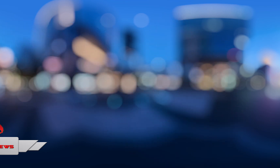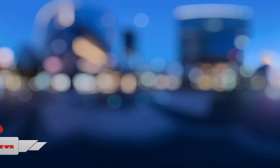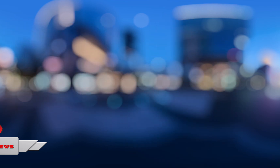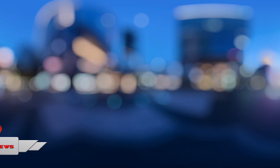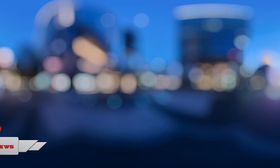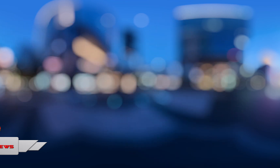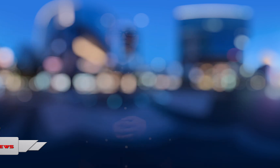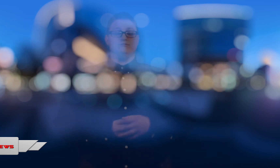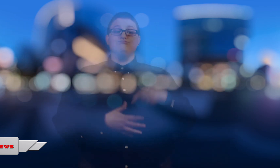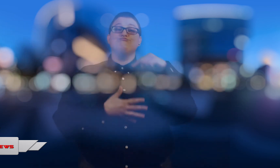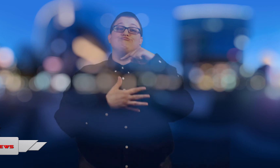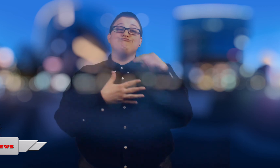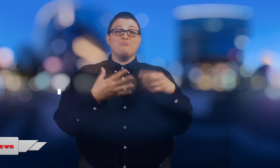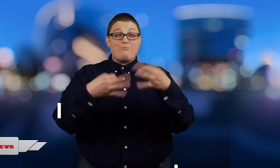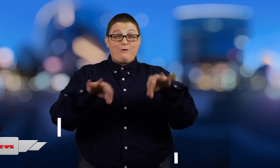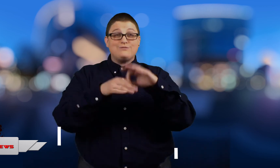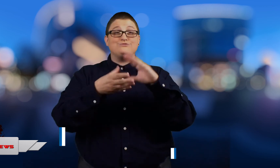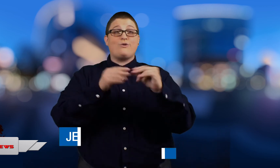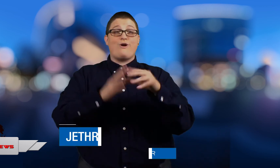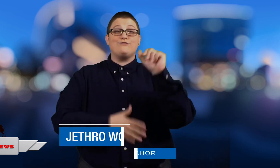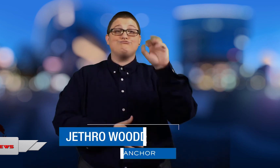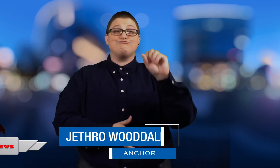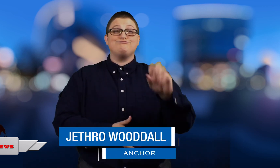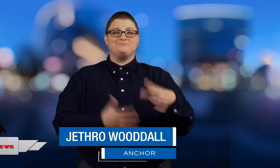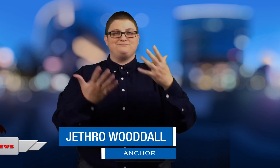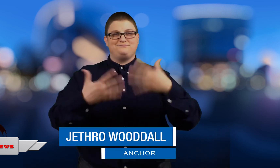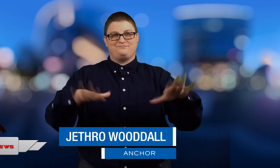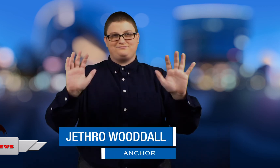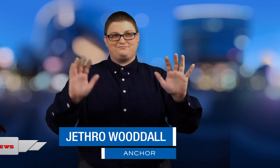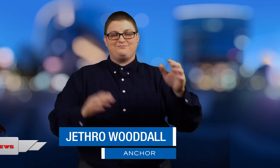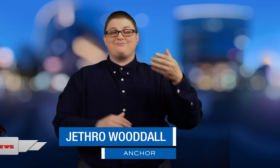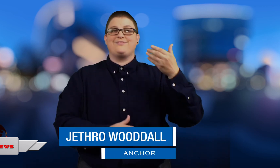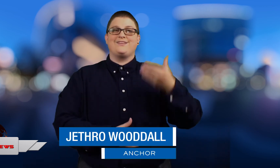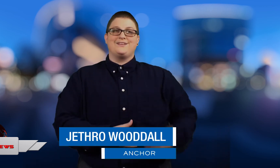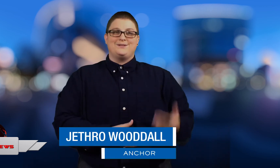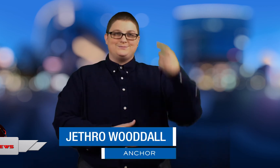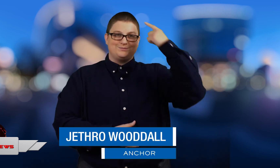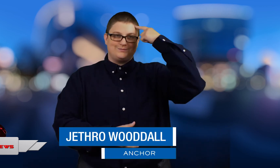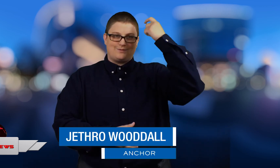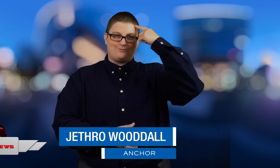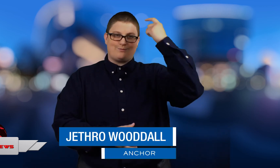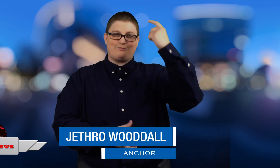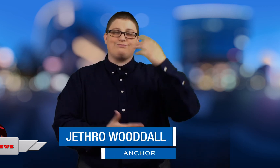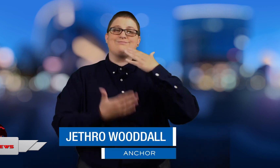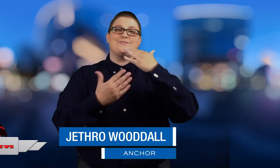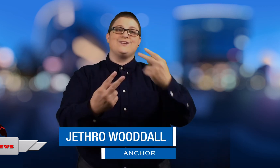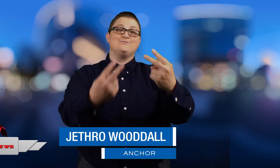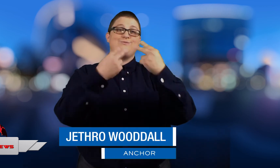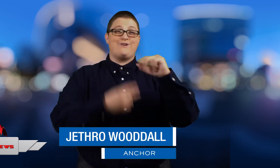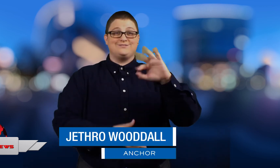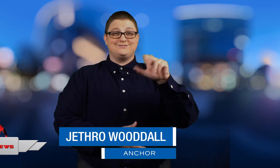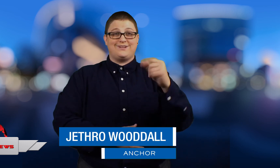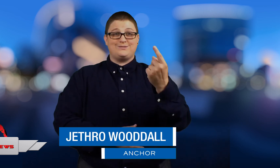And those are your top stories for today. I am Jethro Wooddall. Thank you for watching Sign1News.